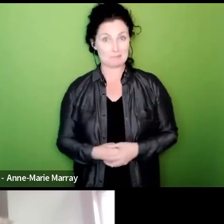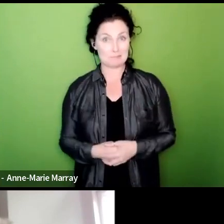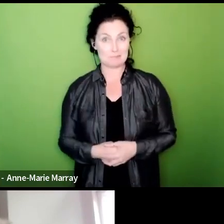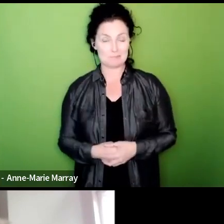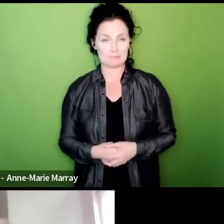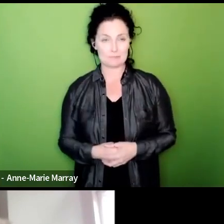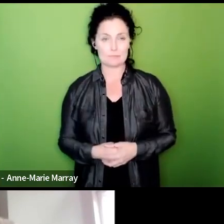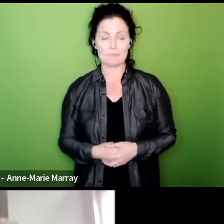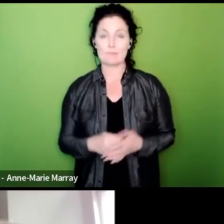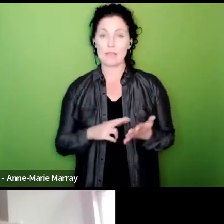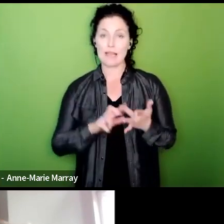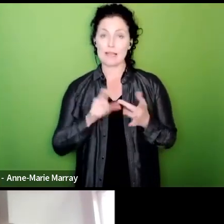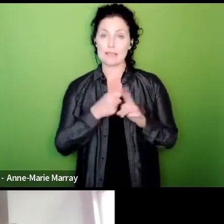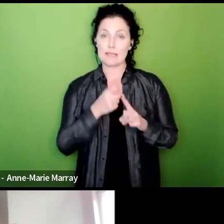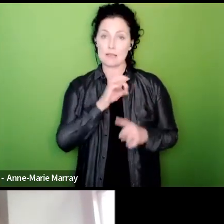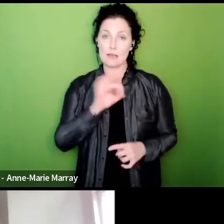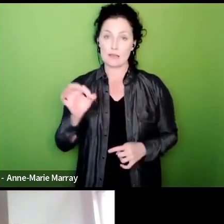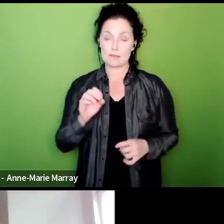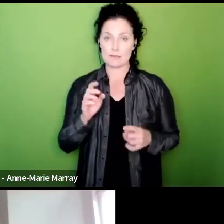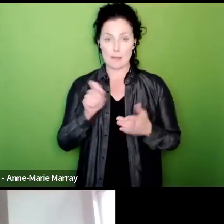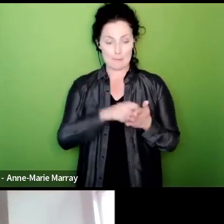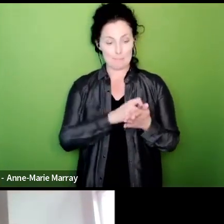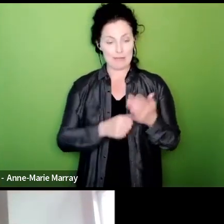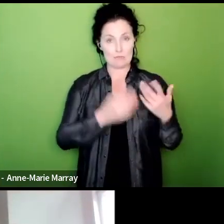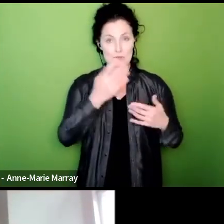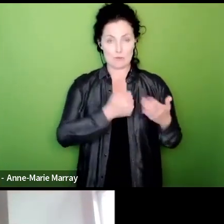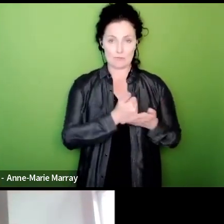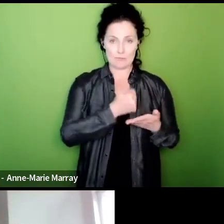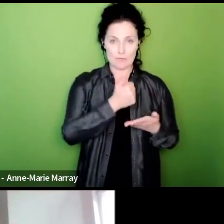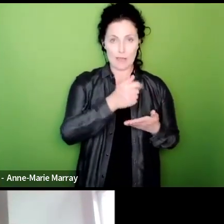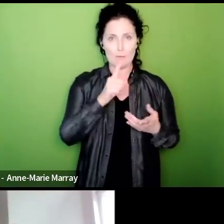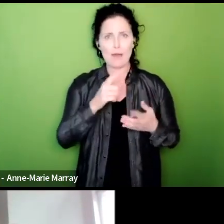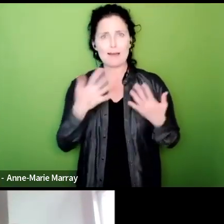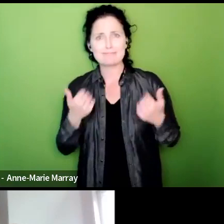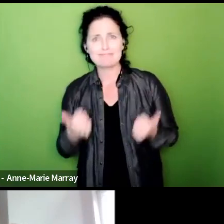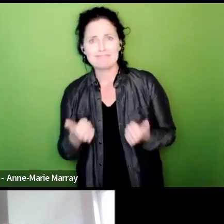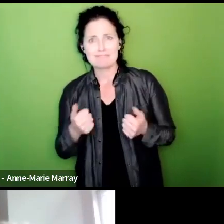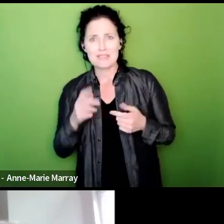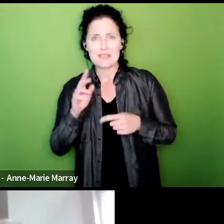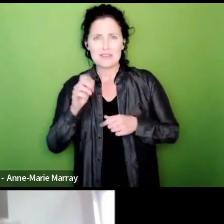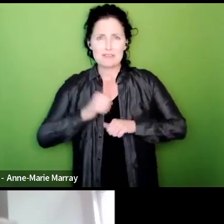Parker says the results aside it's so great to see members on here from such a diverse range of